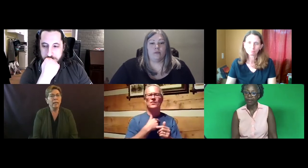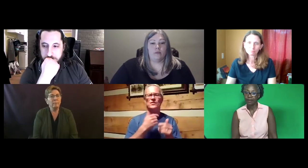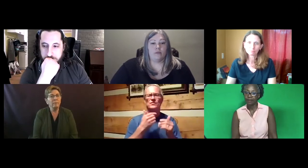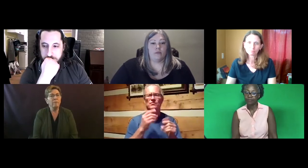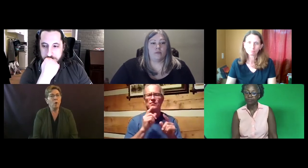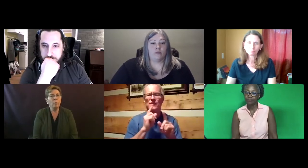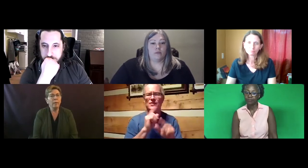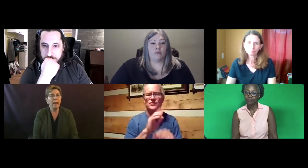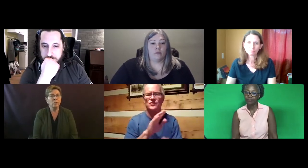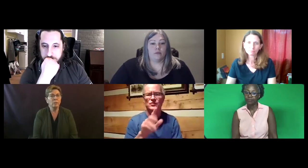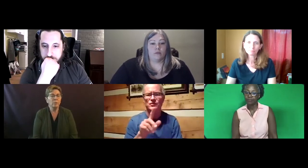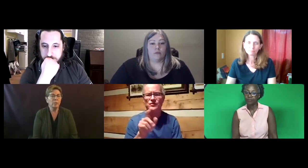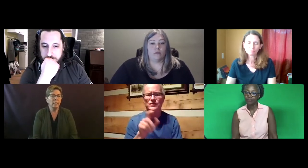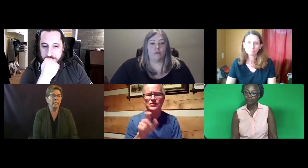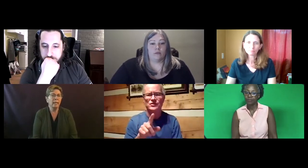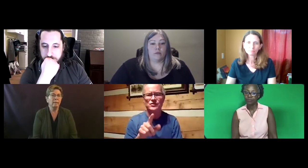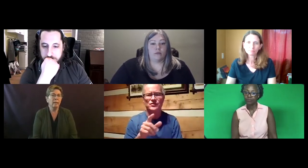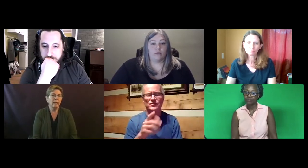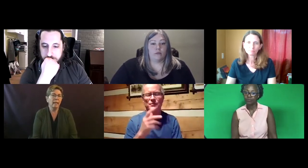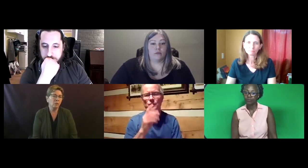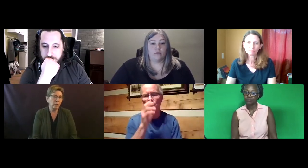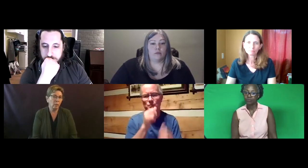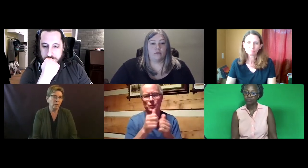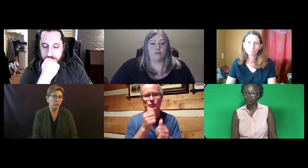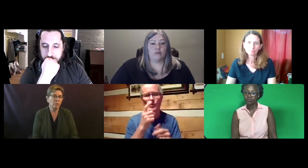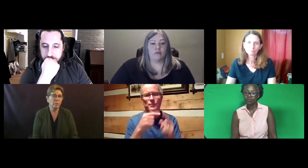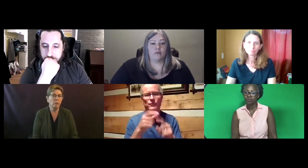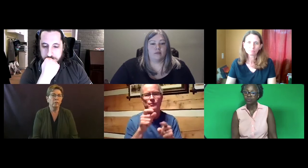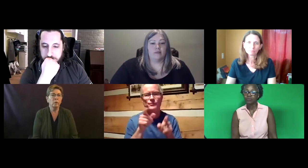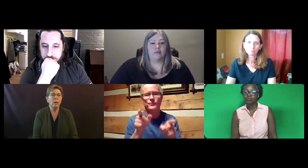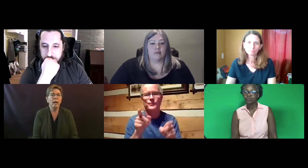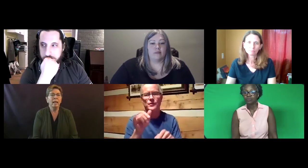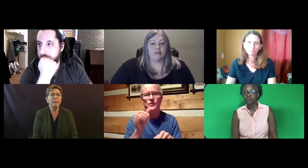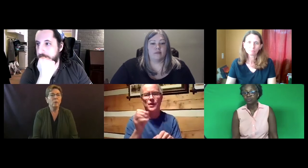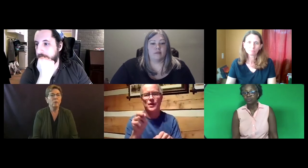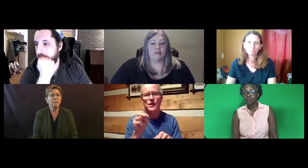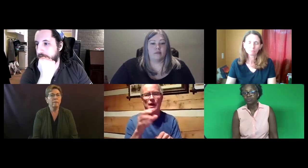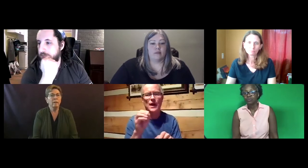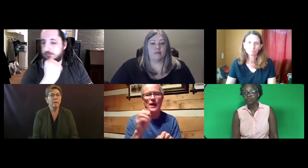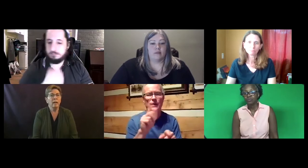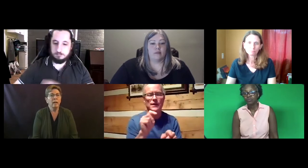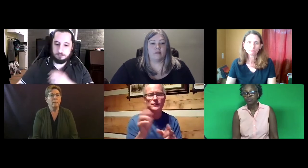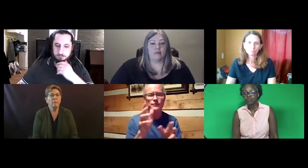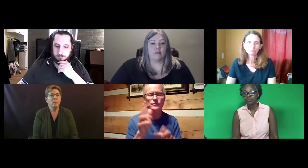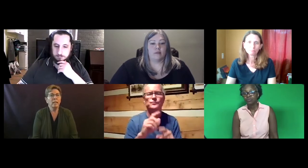Before we actually proceed in answering questions from all of you, I think most of those answers